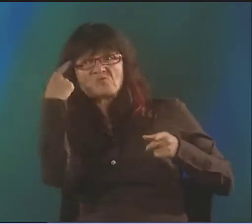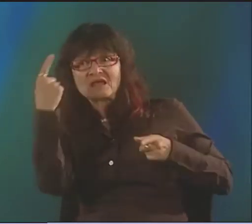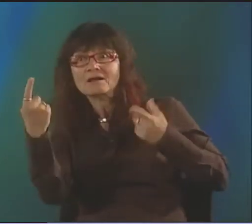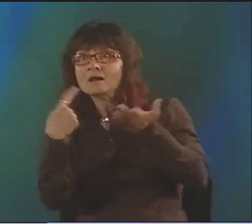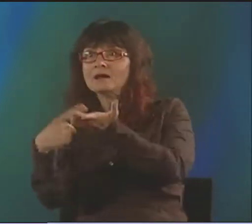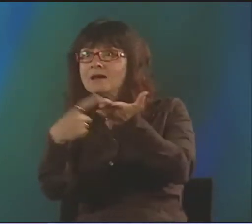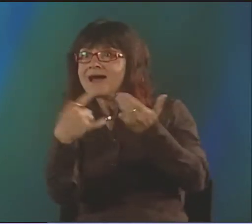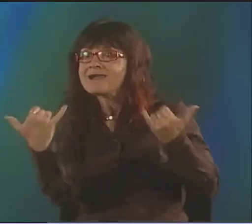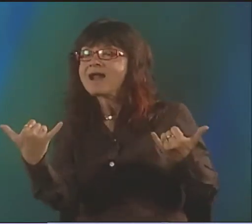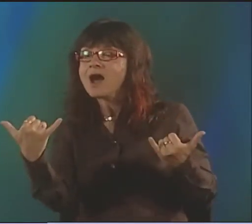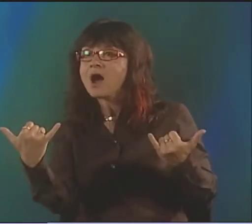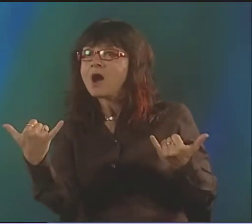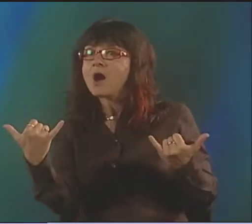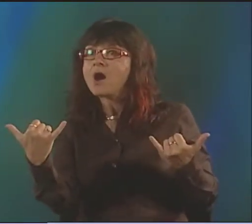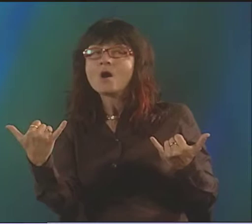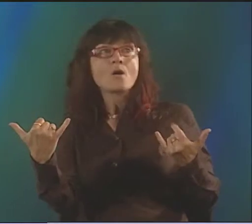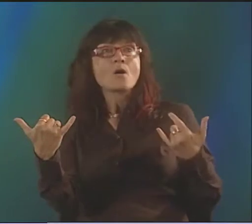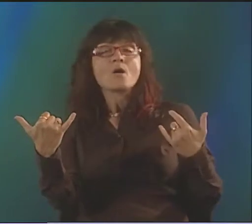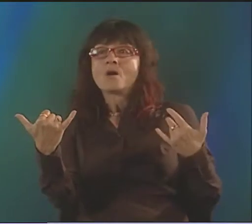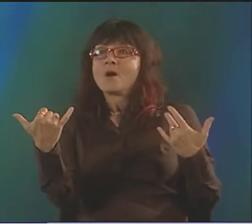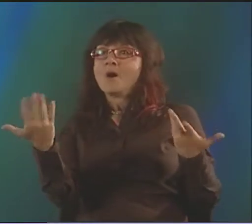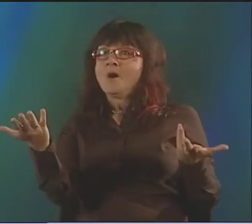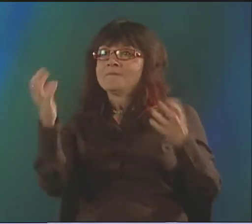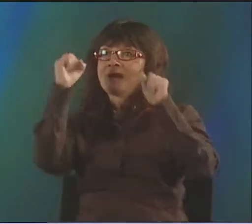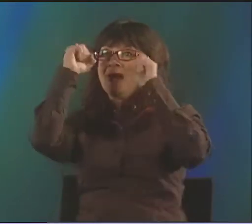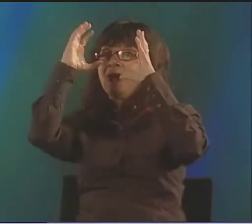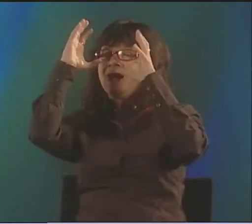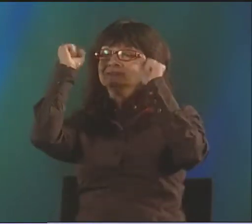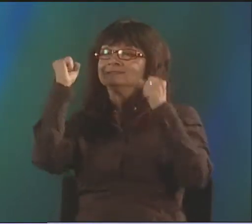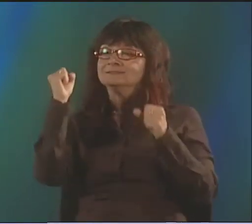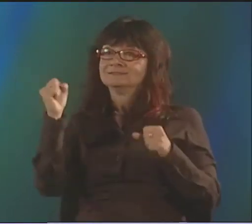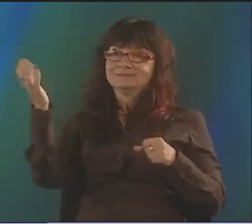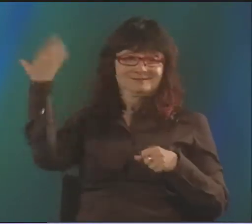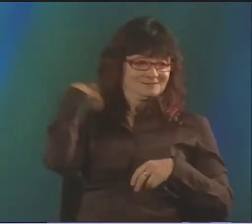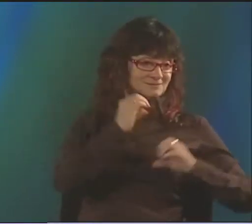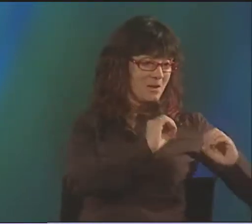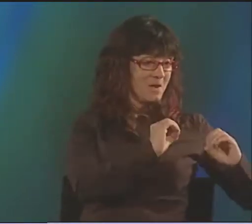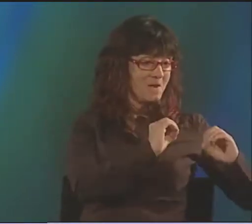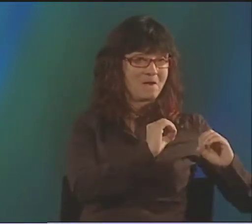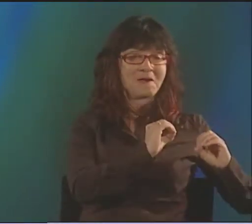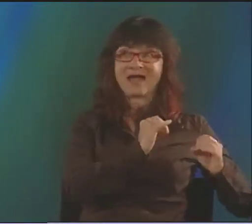HAVING CREATED THIS DVD, THE TEACHERS USE IT, THEY SHOW THE POEMS, THEY DISCUSS WITH KIDS,